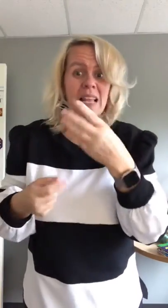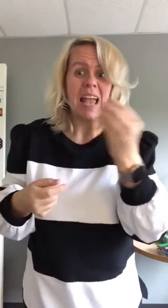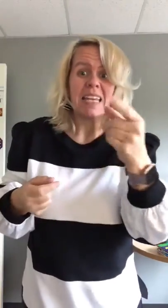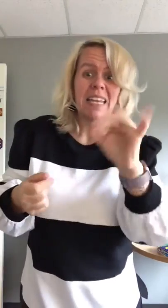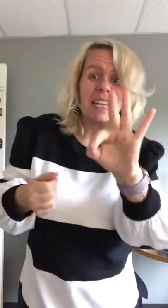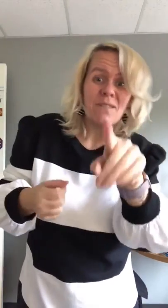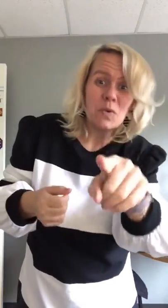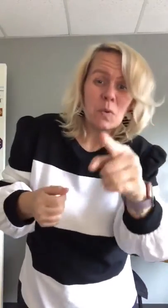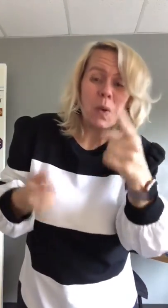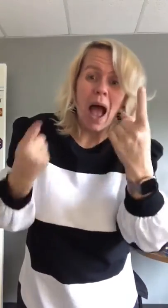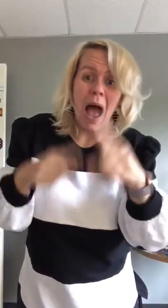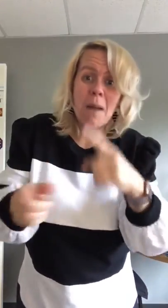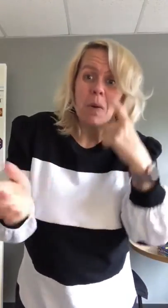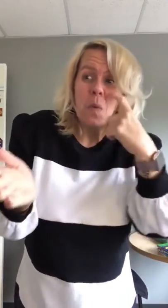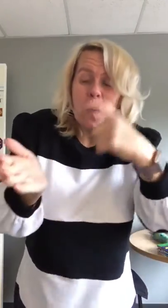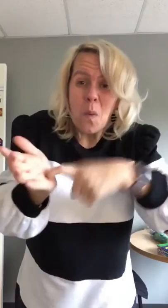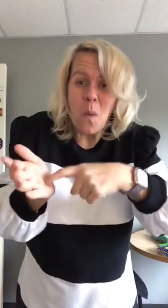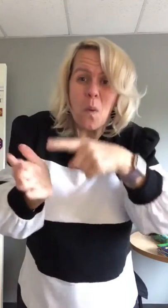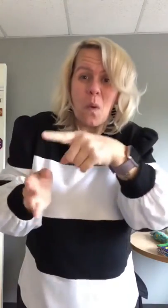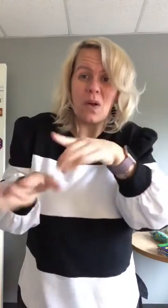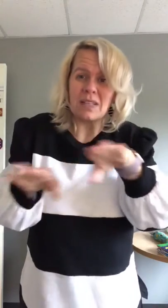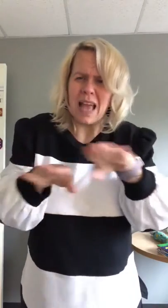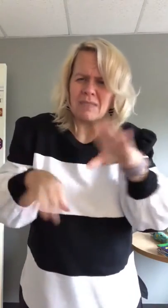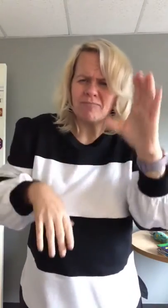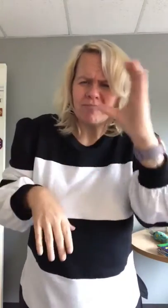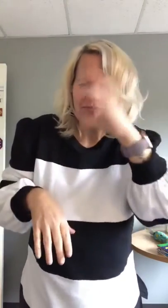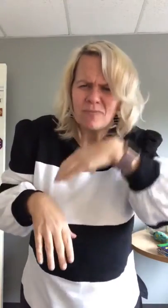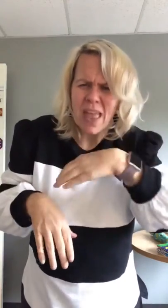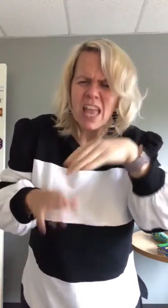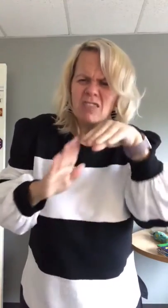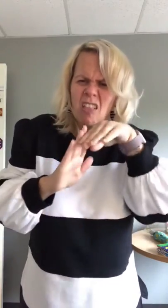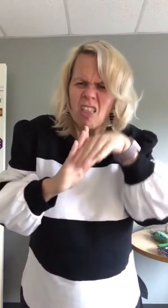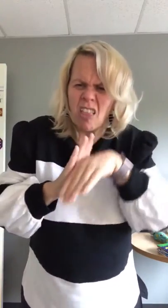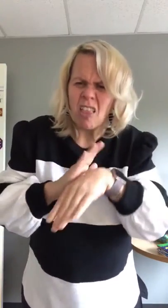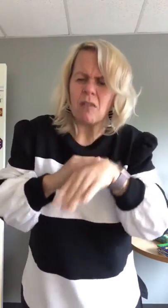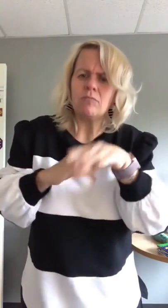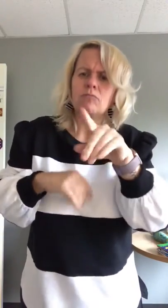and if you notice someone's behaviour going off,